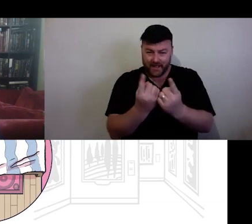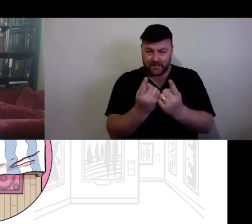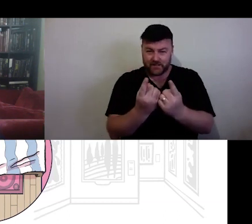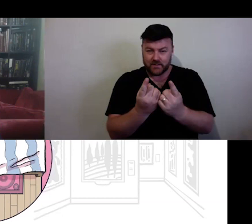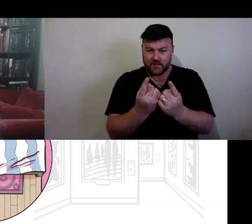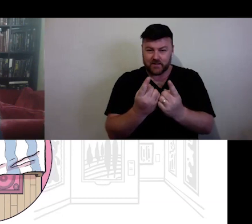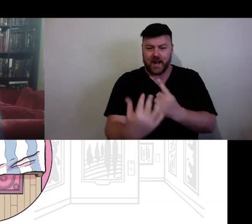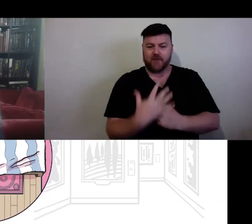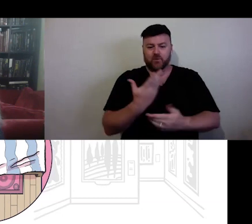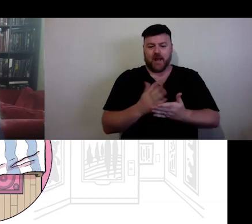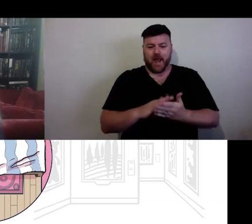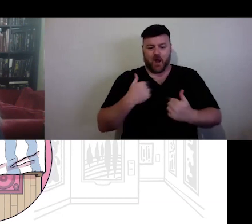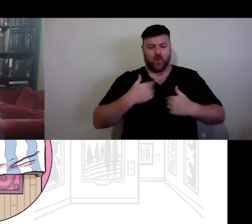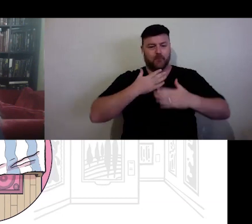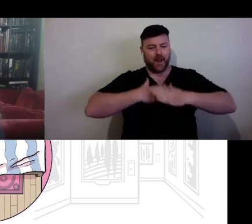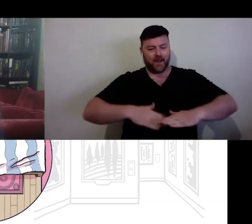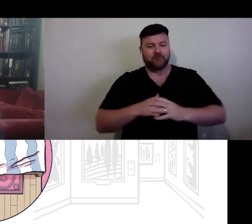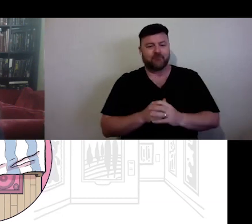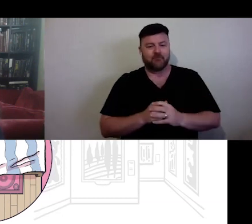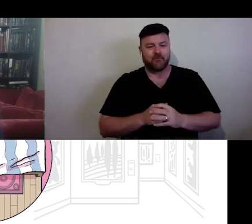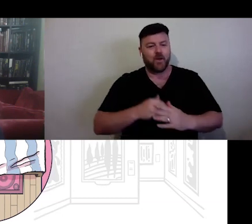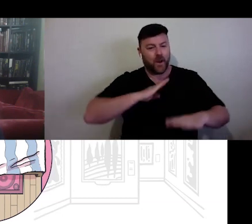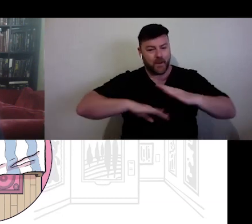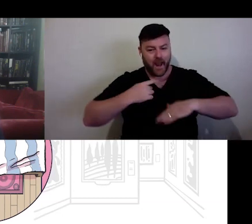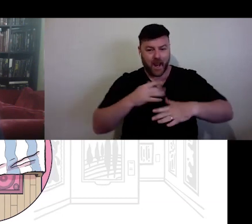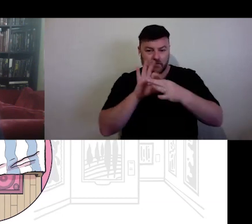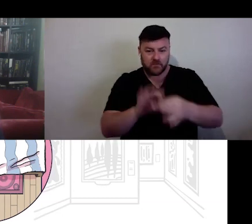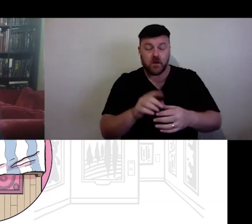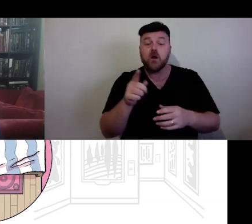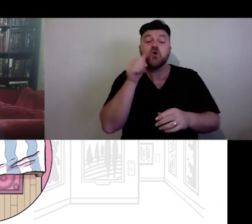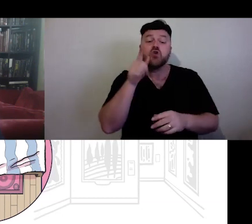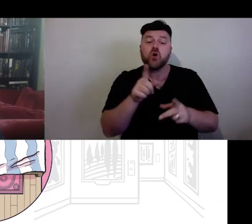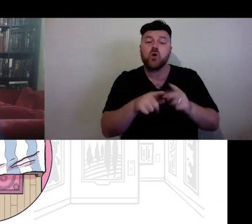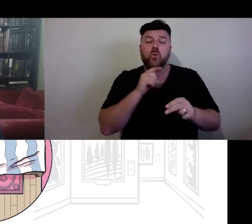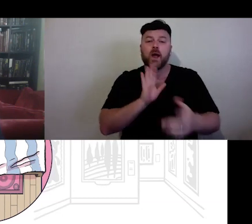Whether you feel you need to be quiet in a certain place, or whether